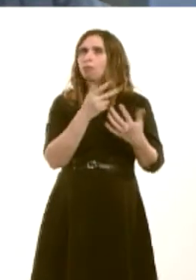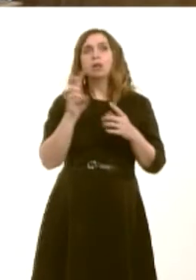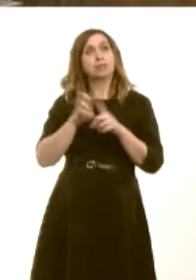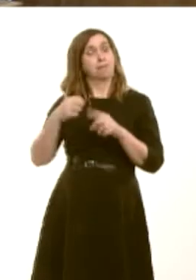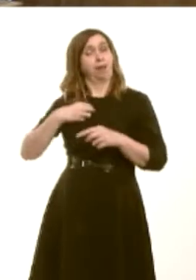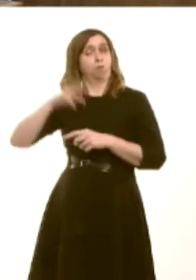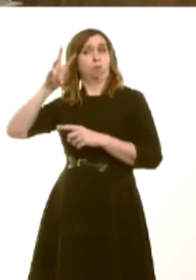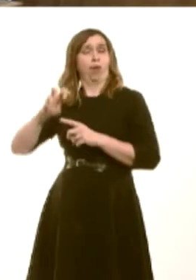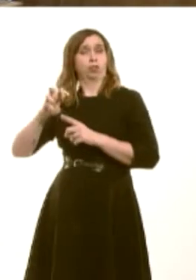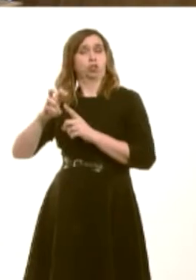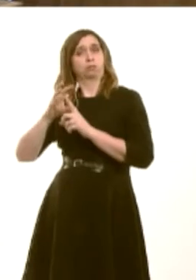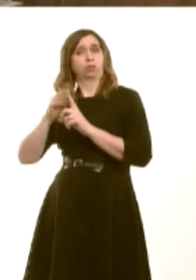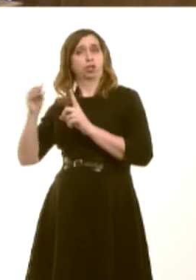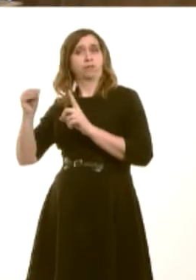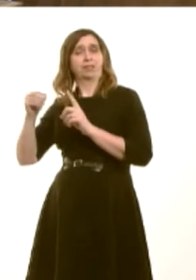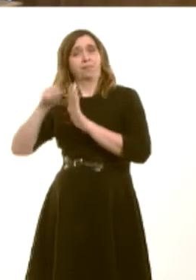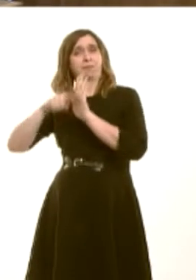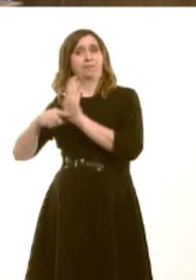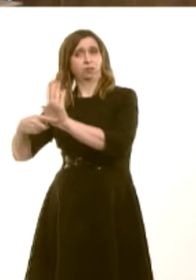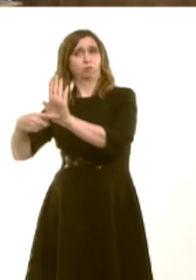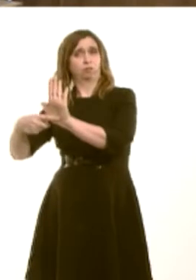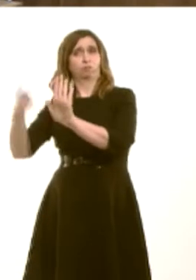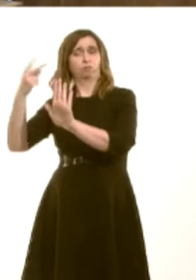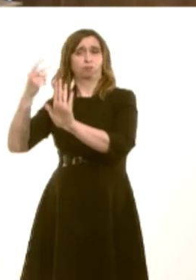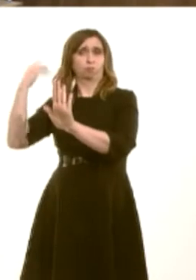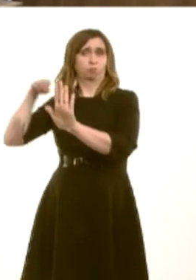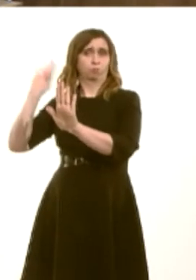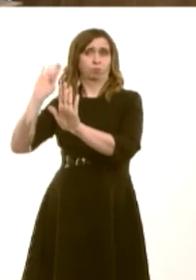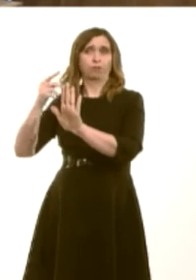in 2011? Carwyn Jones: Well, all of us, Iím sure,